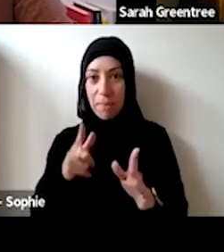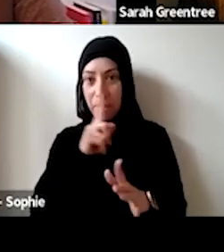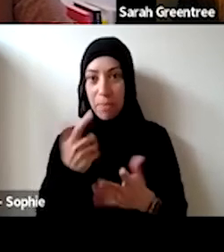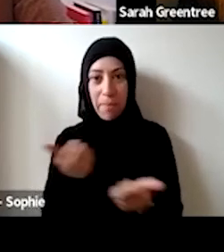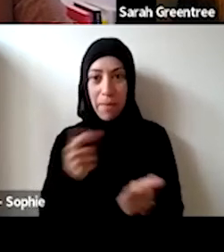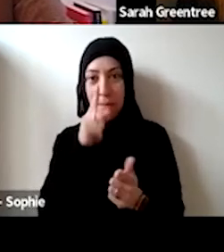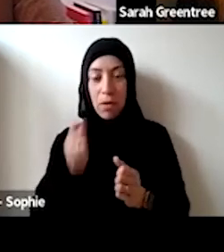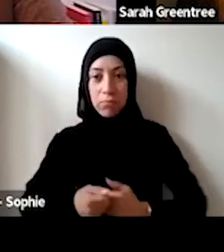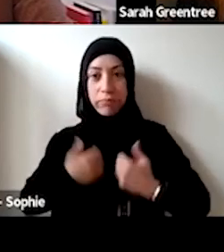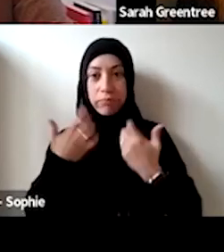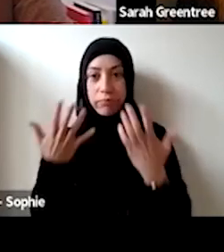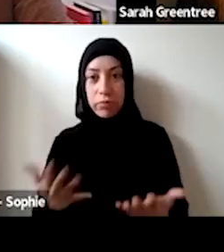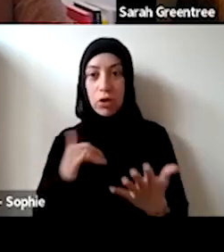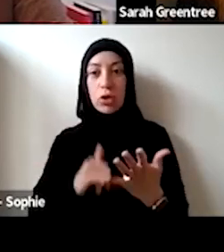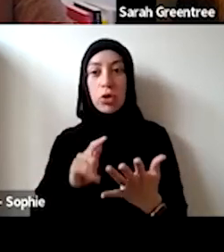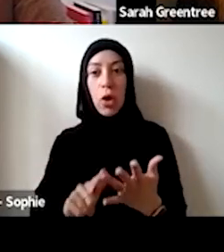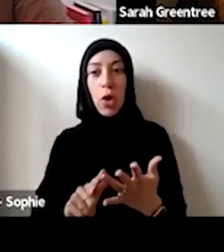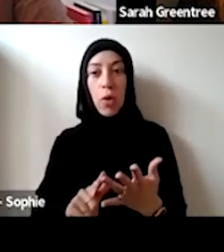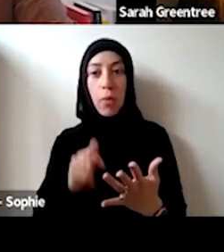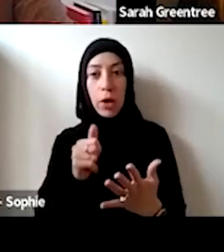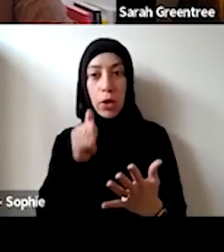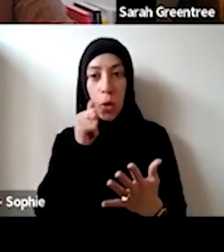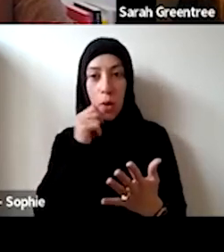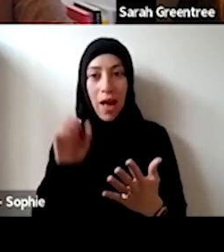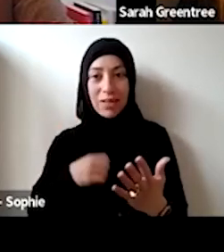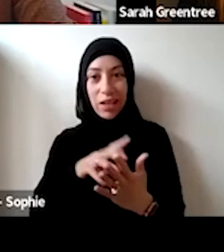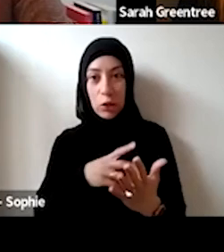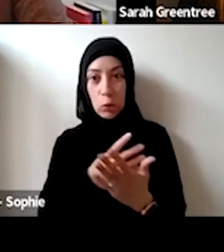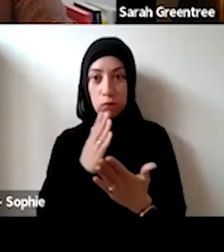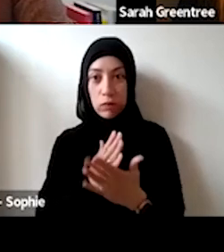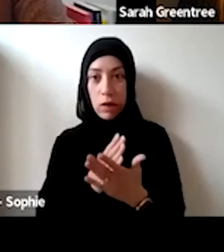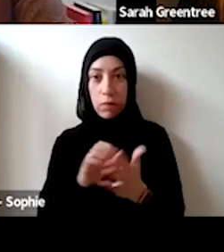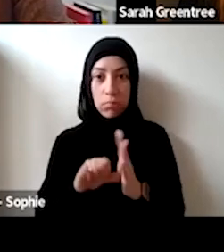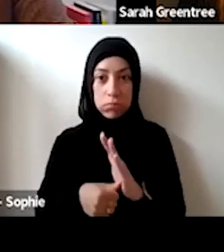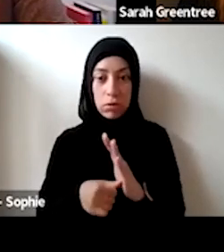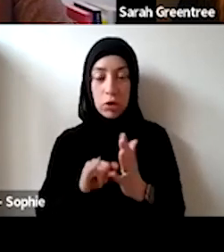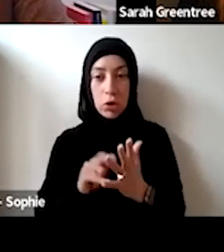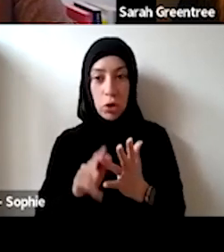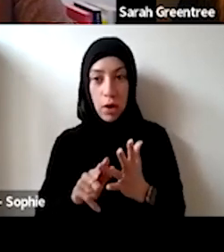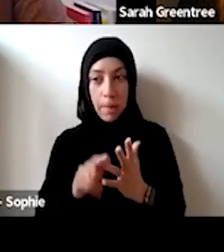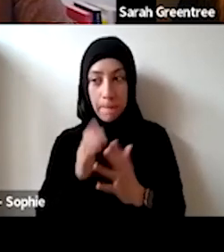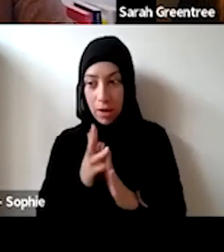opportunity seems to suddenly snack up on us in our schedule is the reason for this and has thought Manager the February fourteenth their all this year are leaves also. This